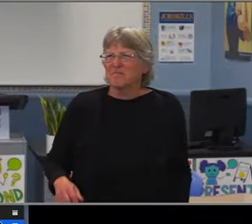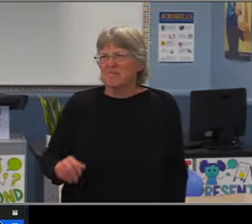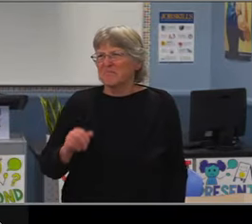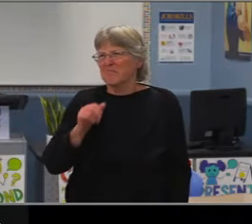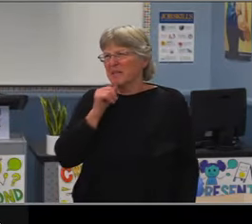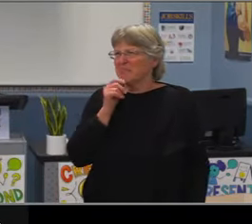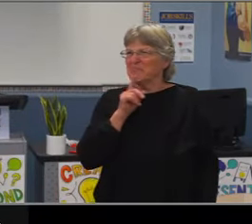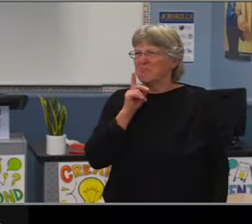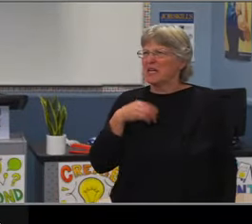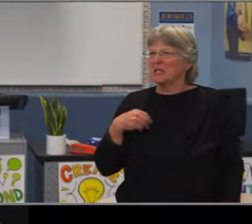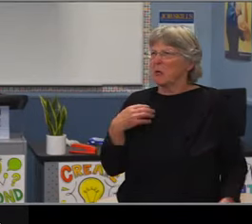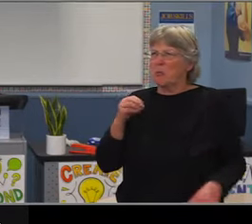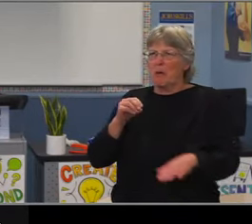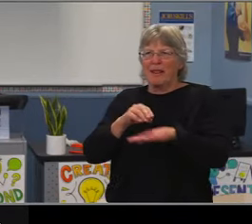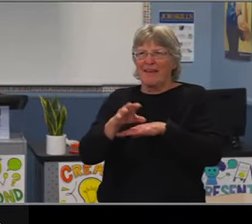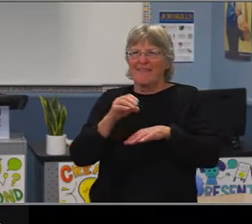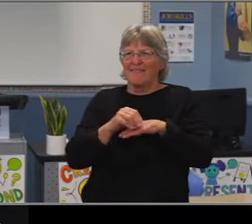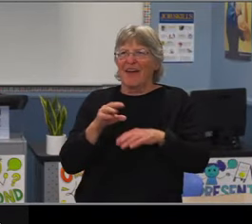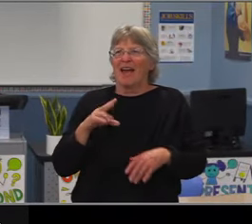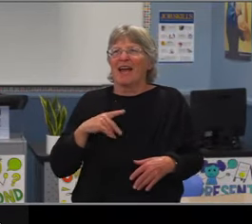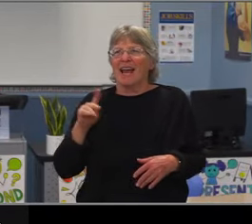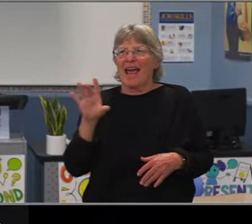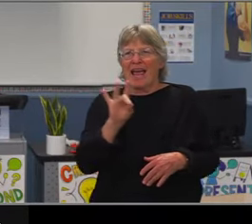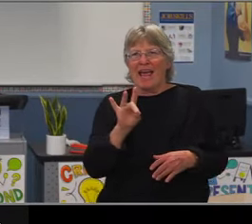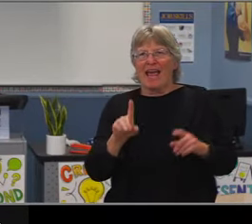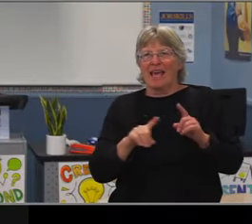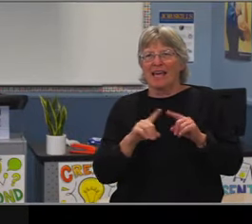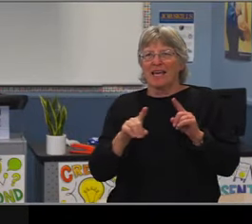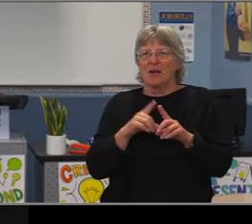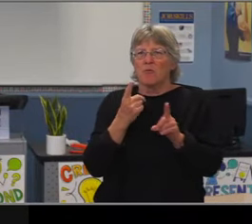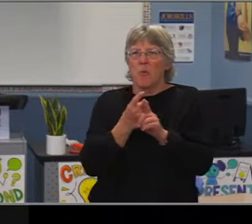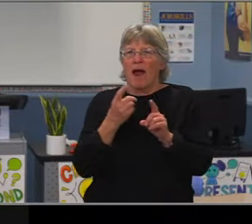three leaves of absence and four retirements, and a move approval.